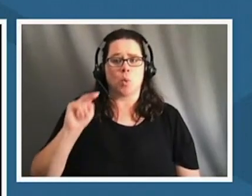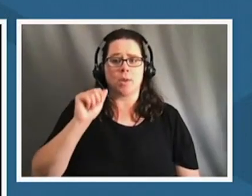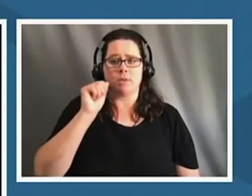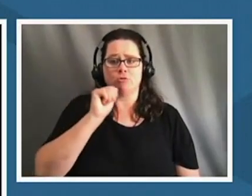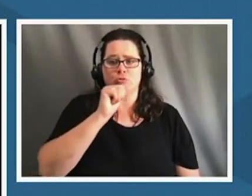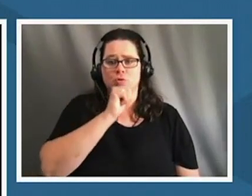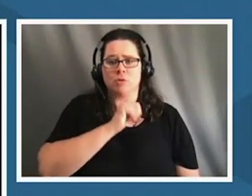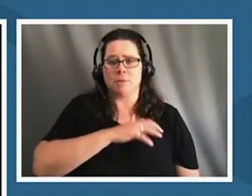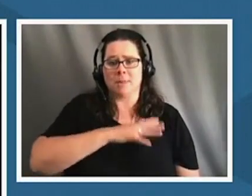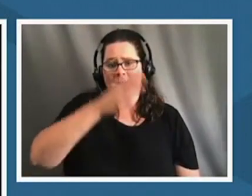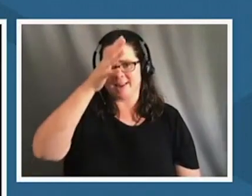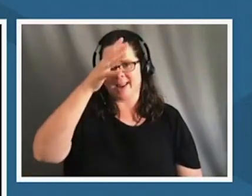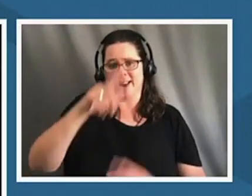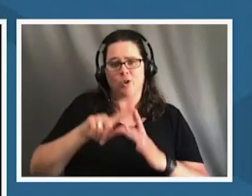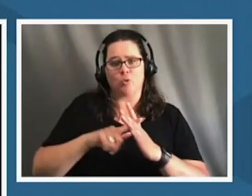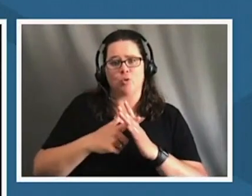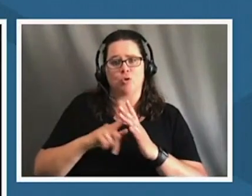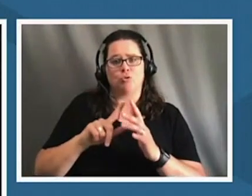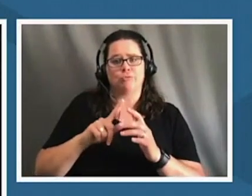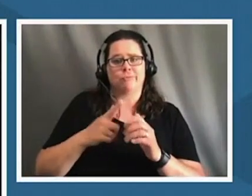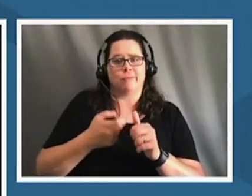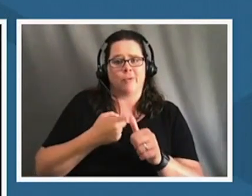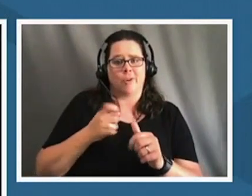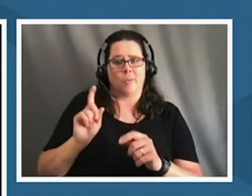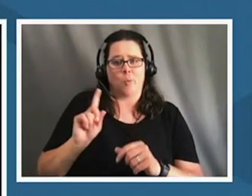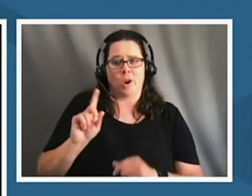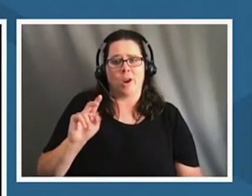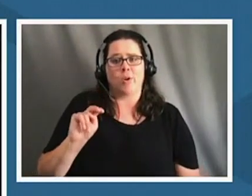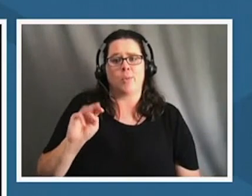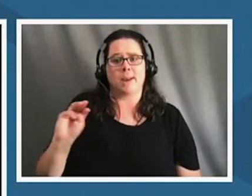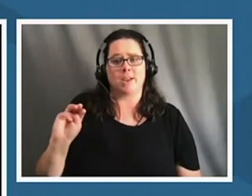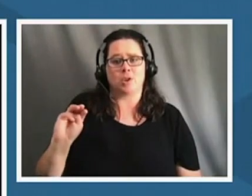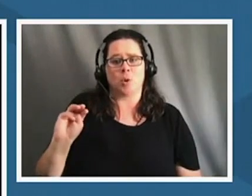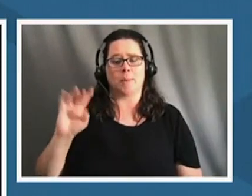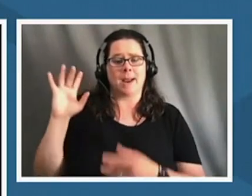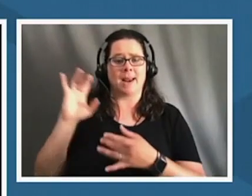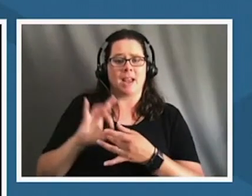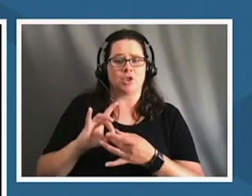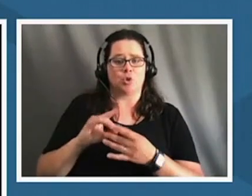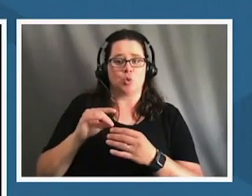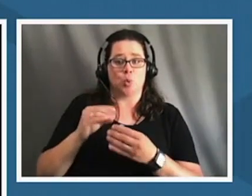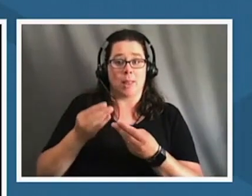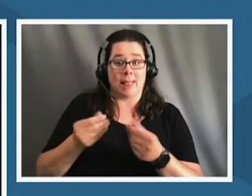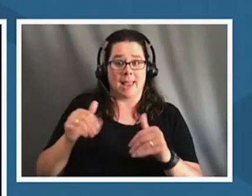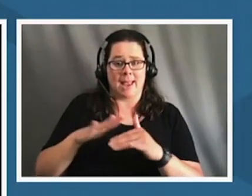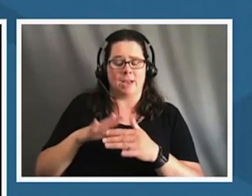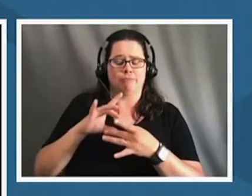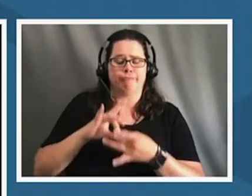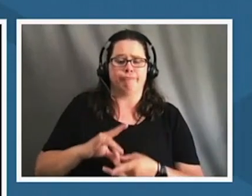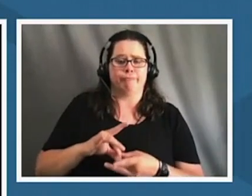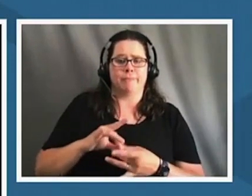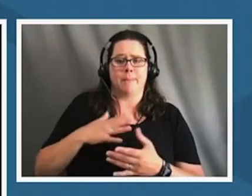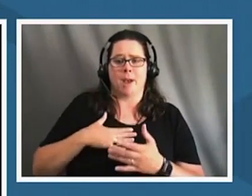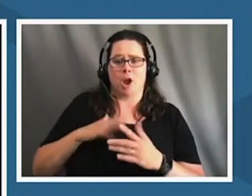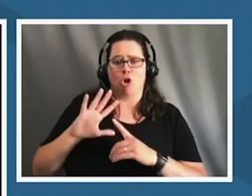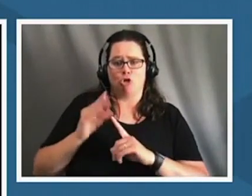from new mexico and my connection to land is deeply rooted in my culture